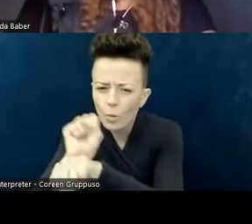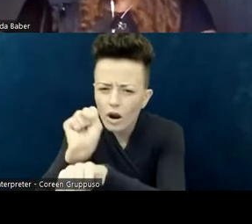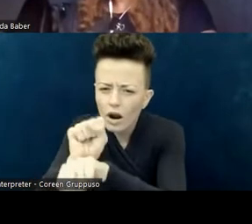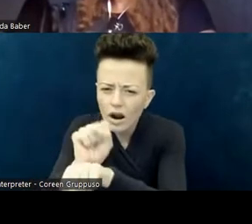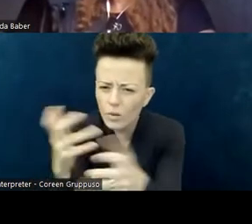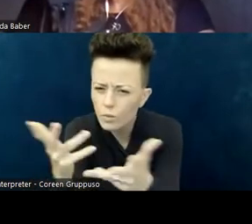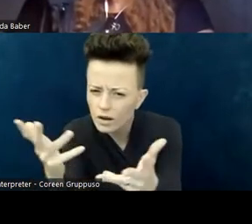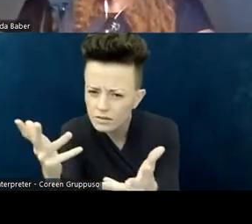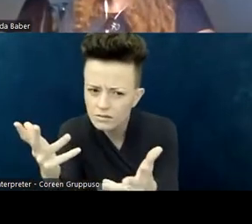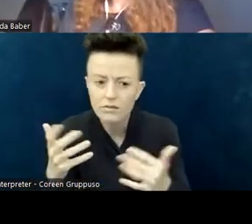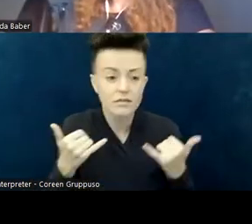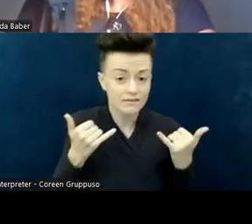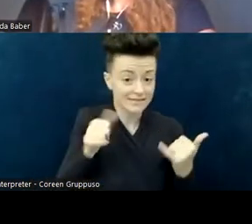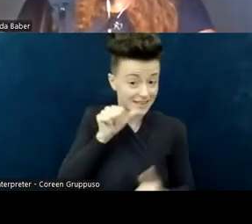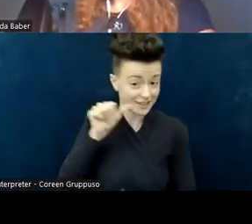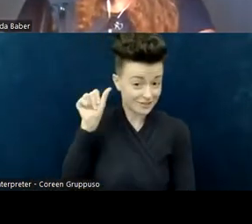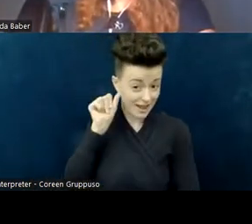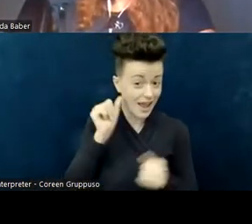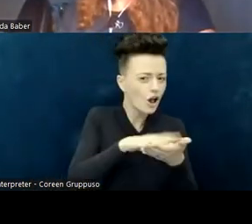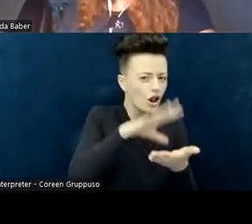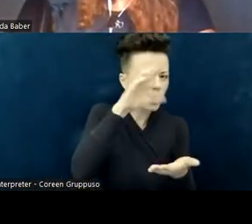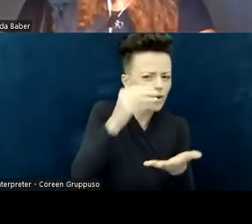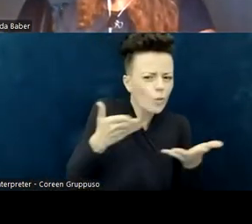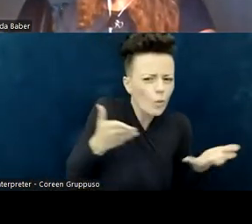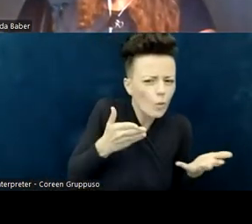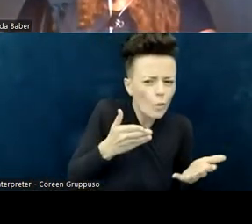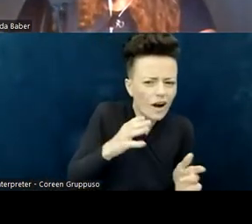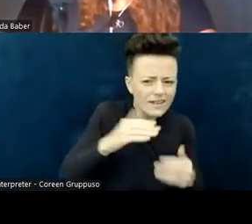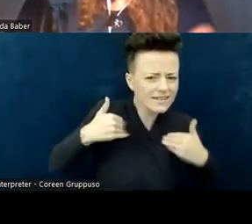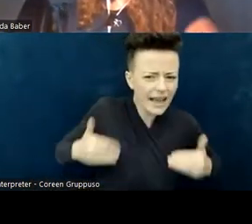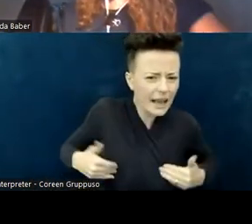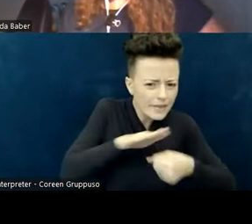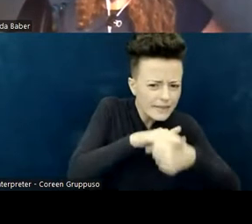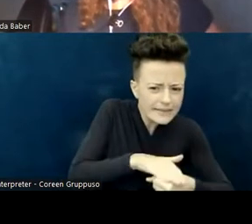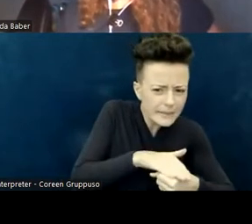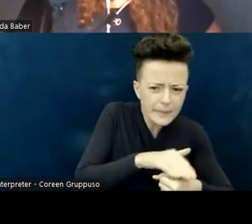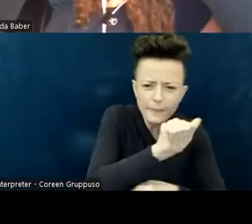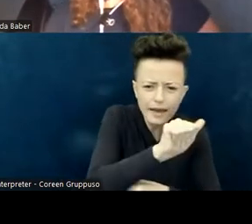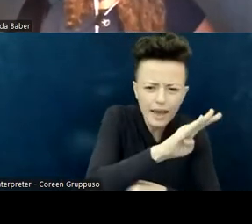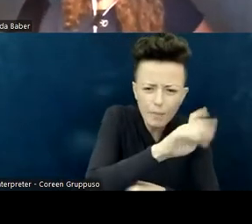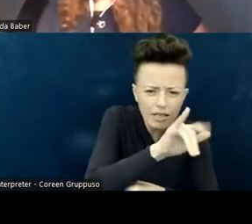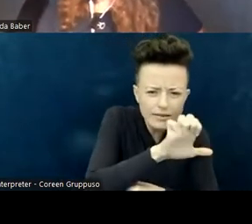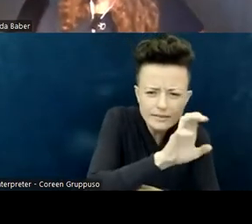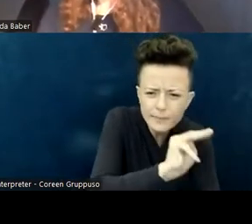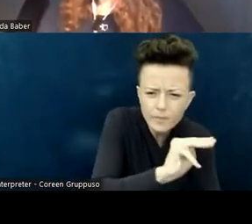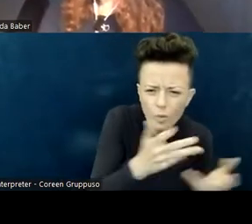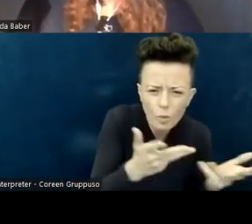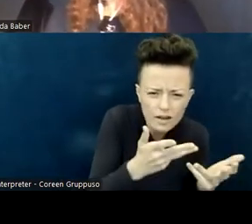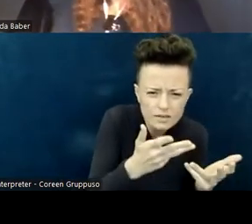to see it everywhere. Those of you who live with it do see it everywhere. How do you see non-ableism? That's a little bit trickier.